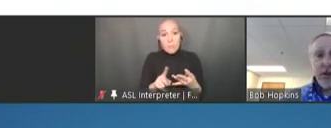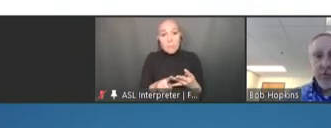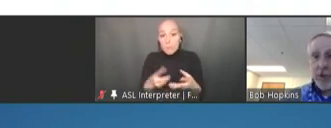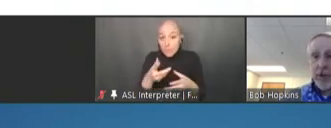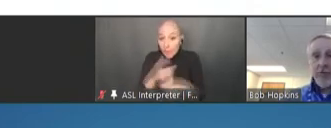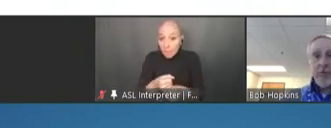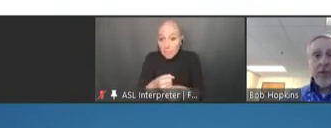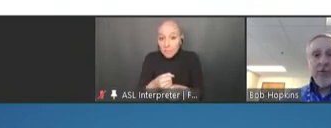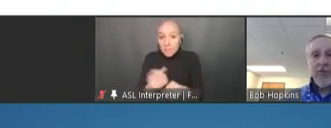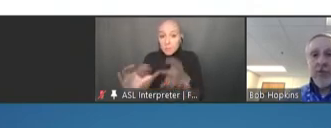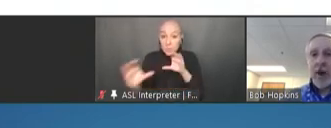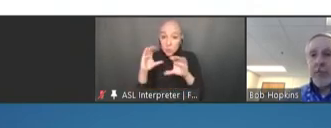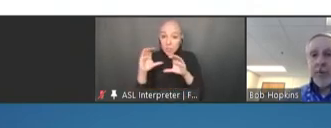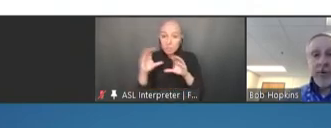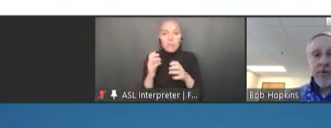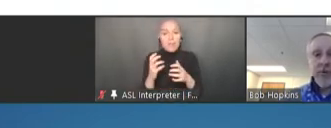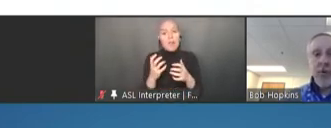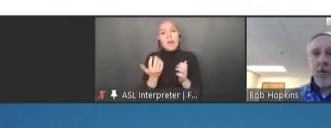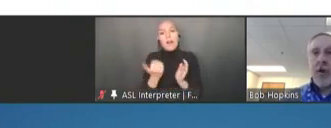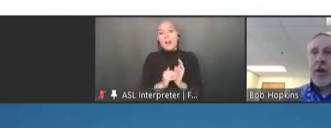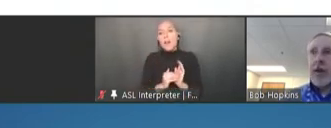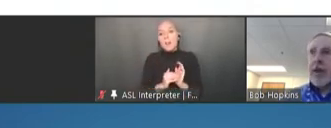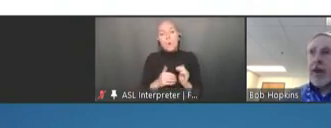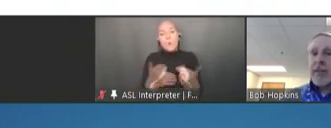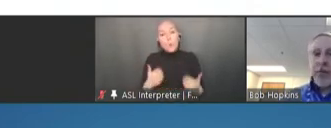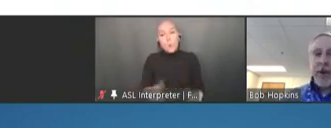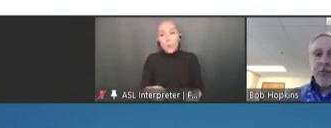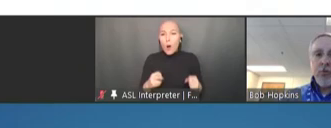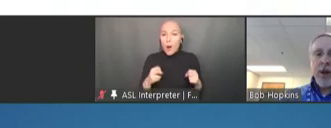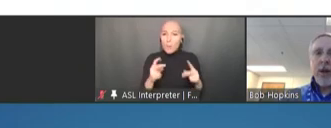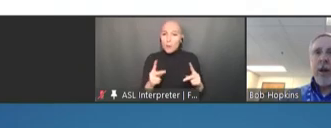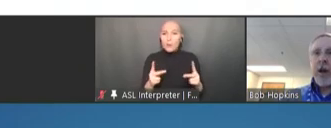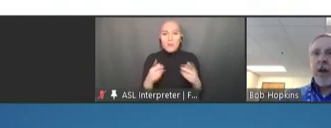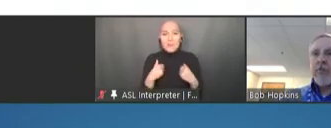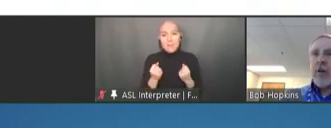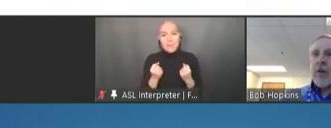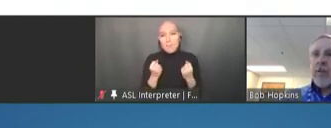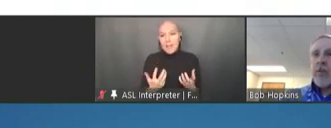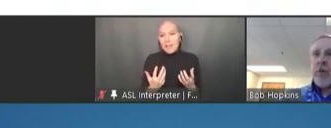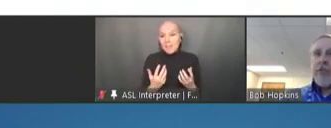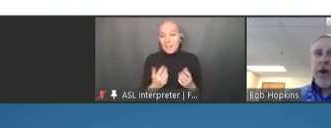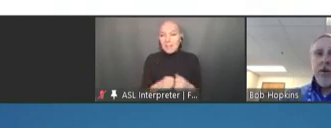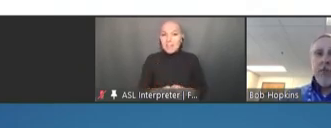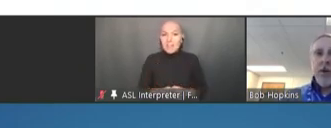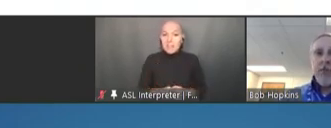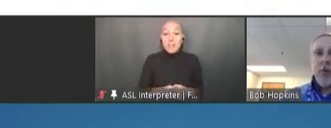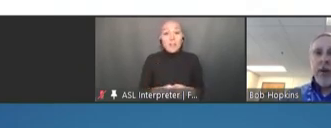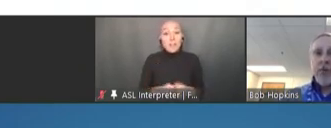we have tremendous opportunities for. And I think we have to recognize that we've got a great